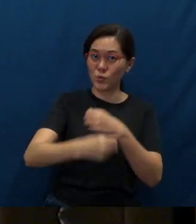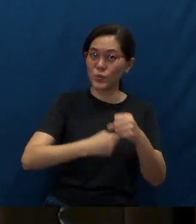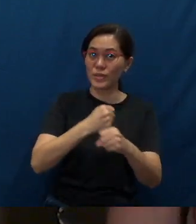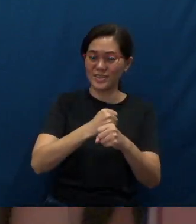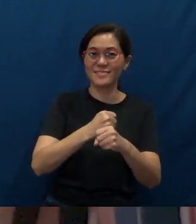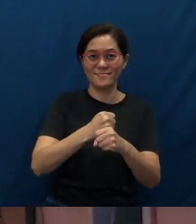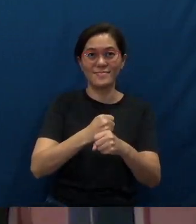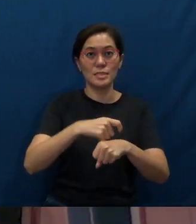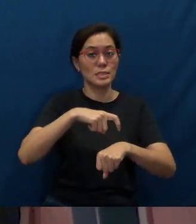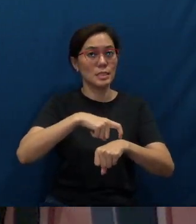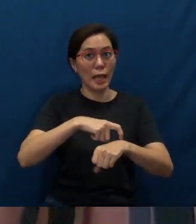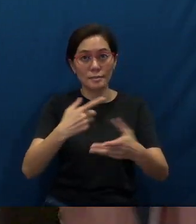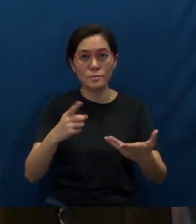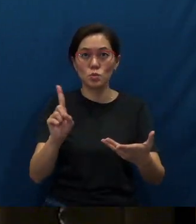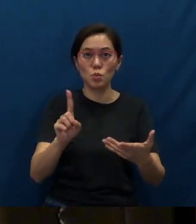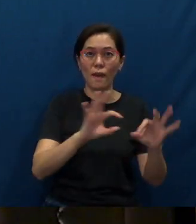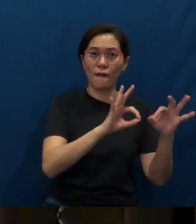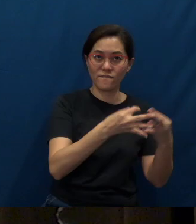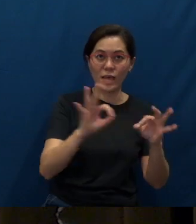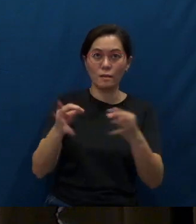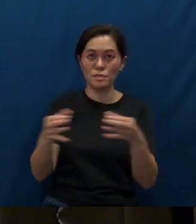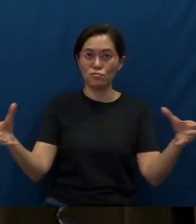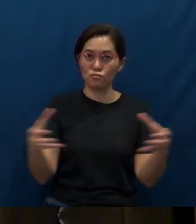It's a time where families are gathered together.